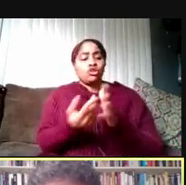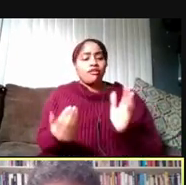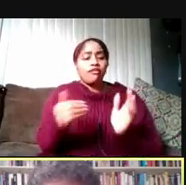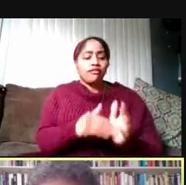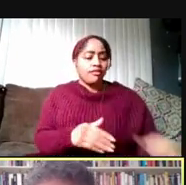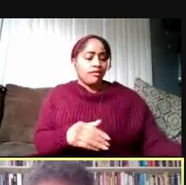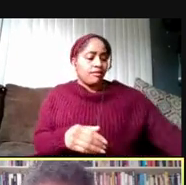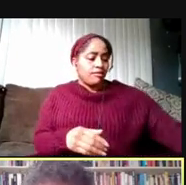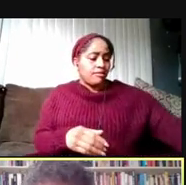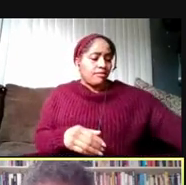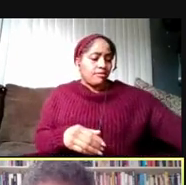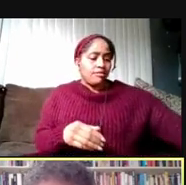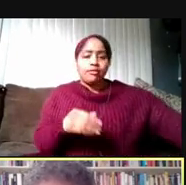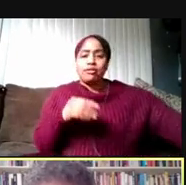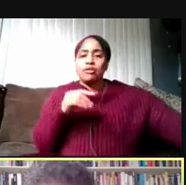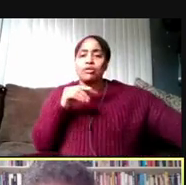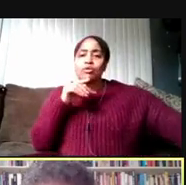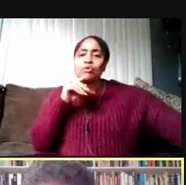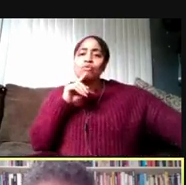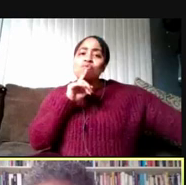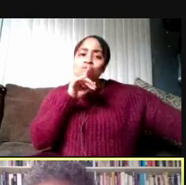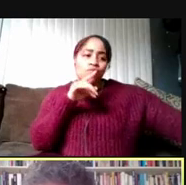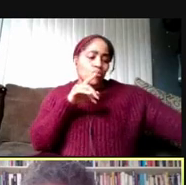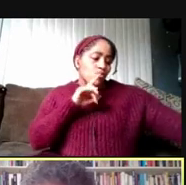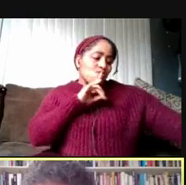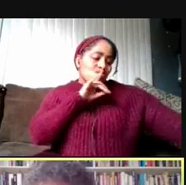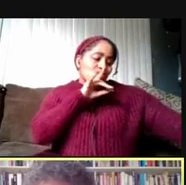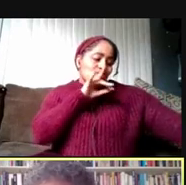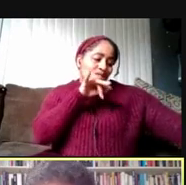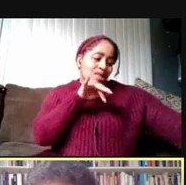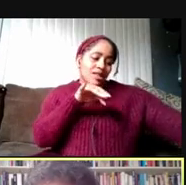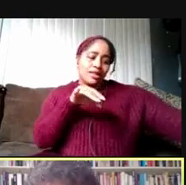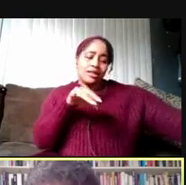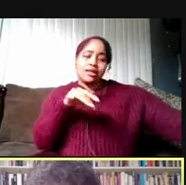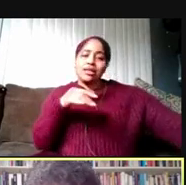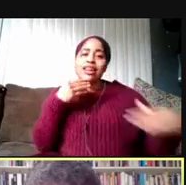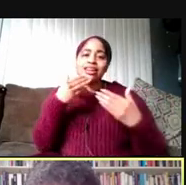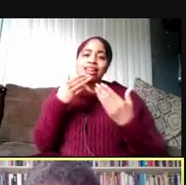by really thanking our students, our staff and our faculty.